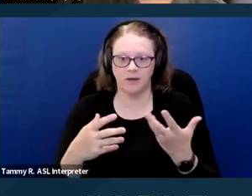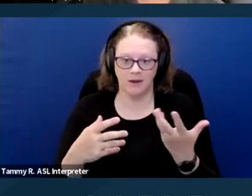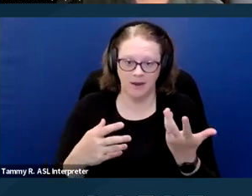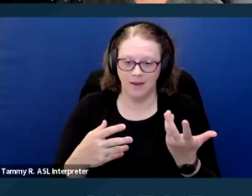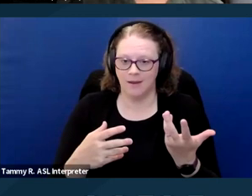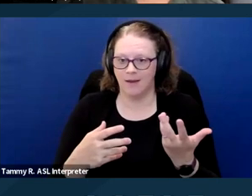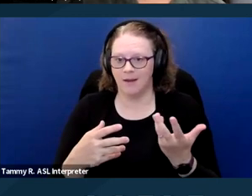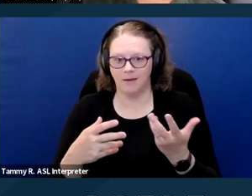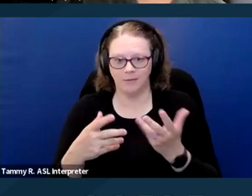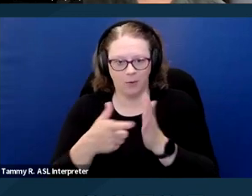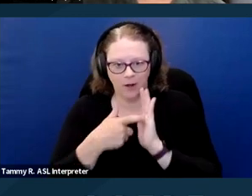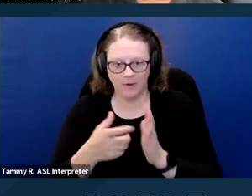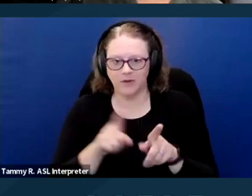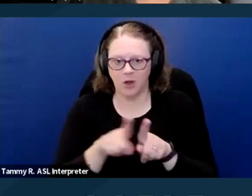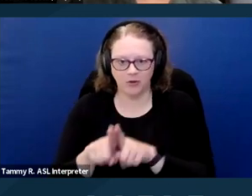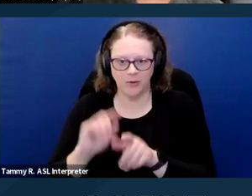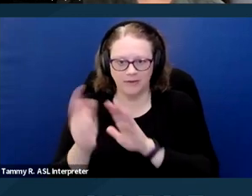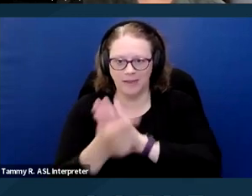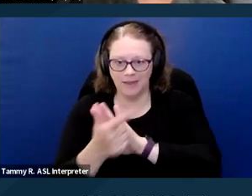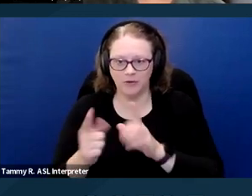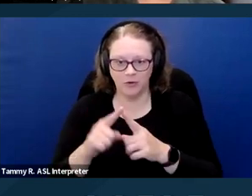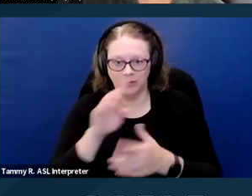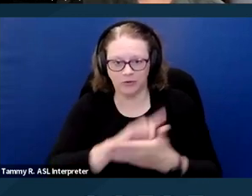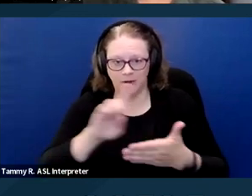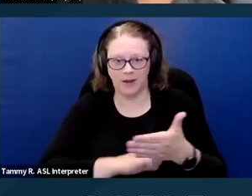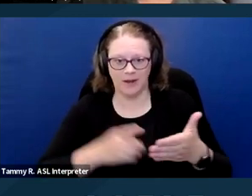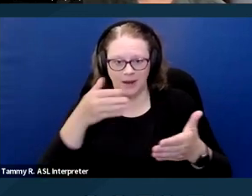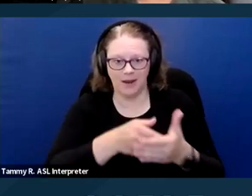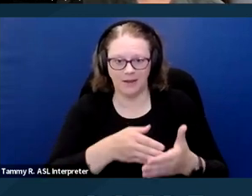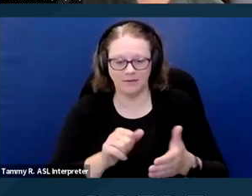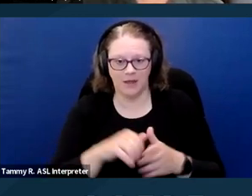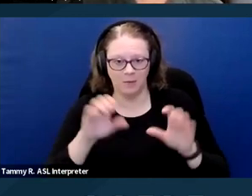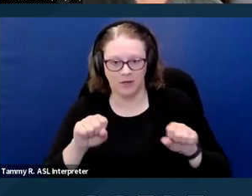based on the need for support or service animal. Her application was denied by Mr. Bresler